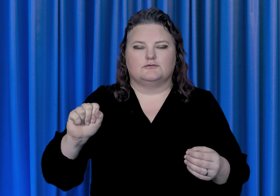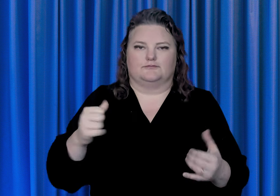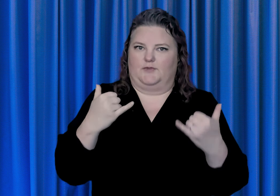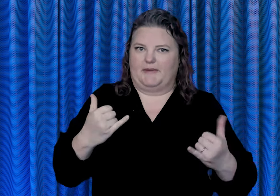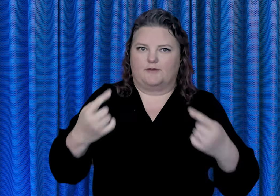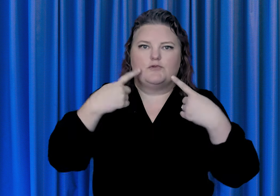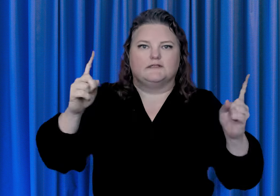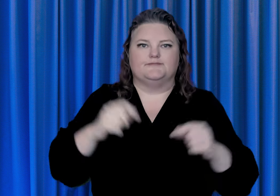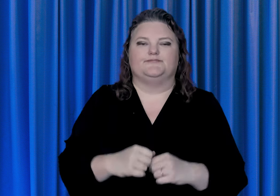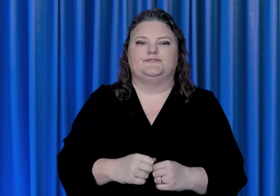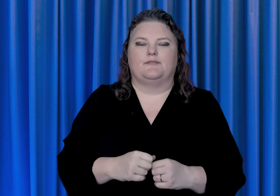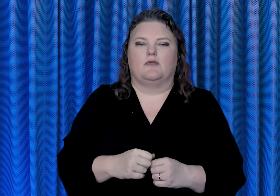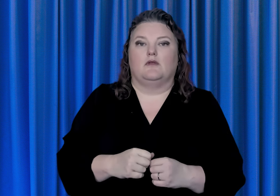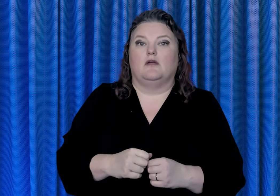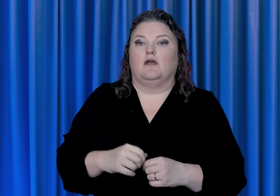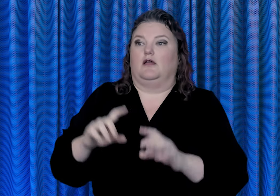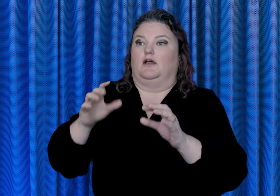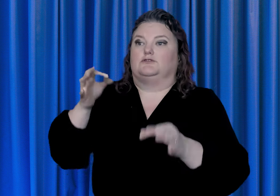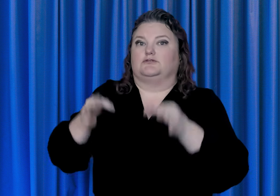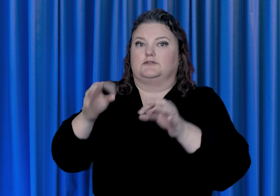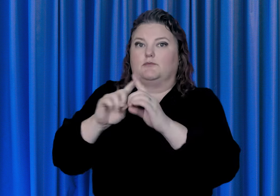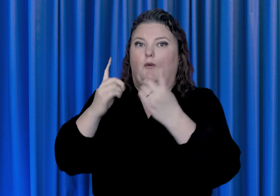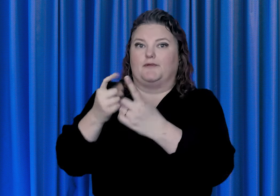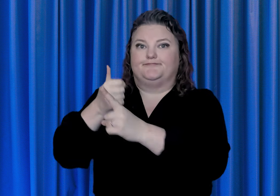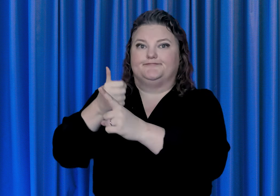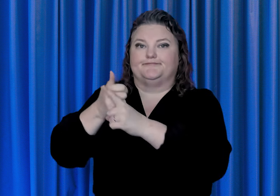Justice Department to Publish Final Rule to Strengthen Web